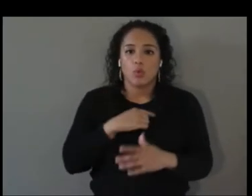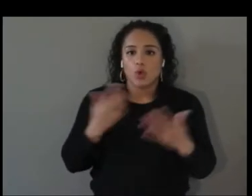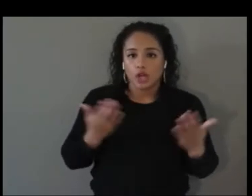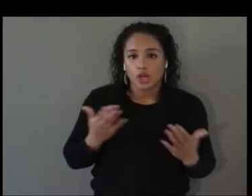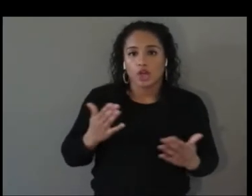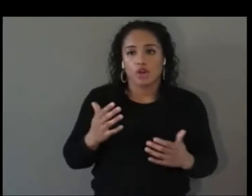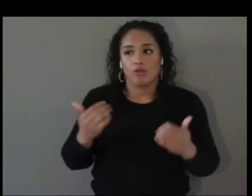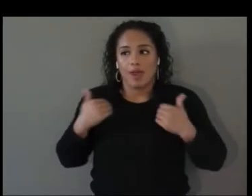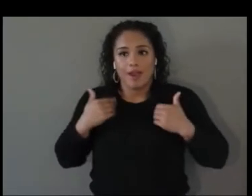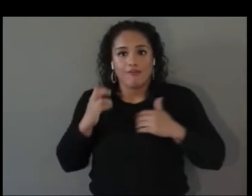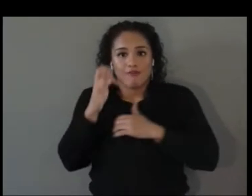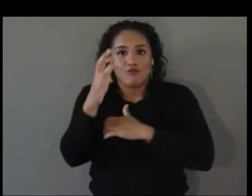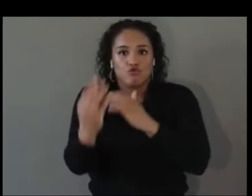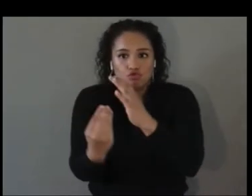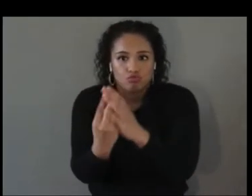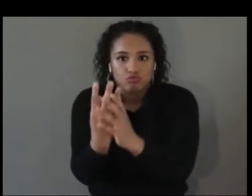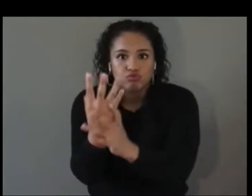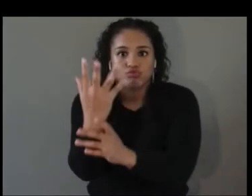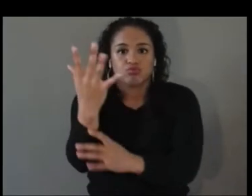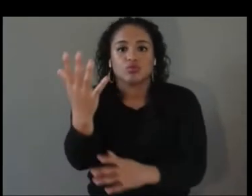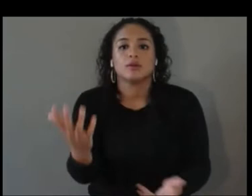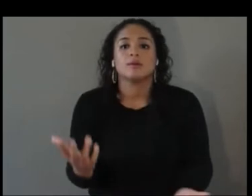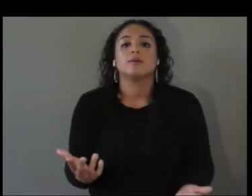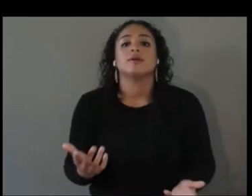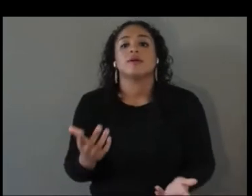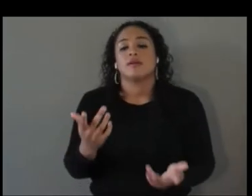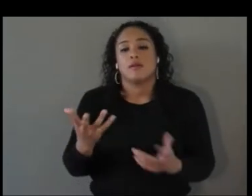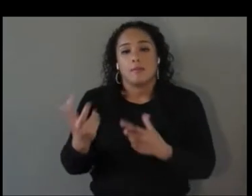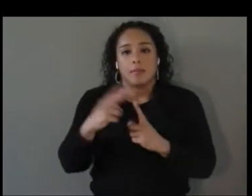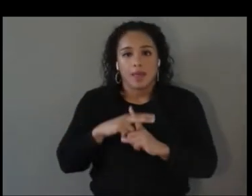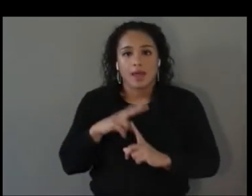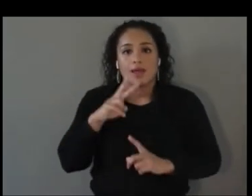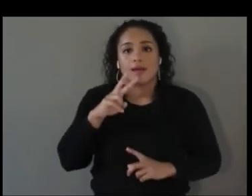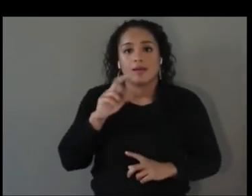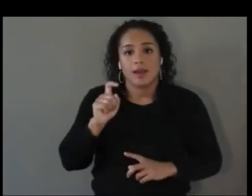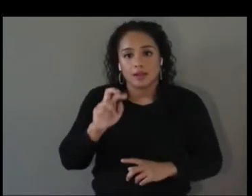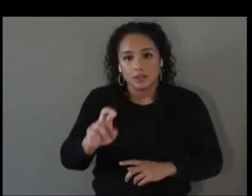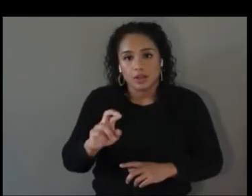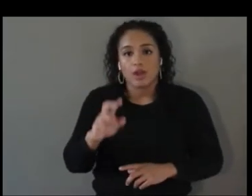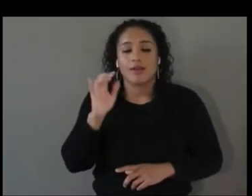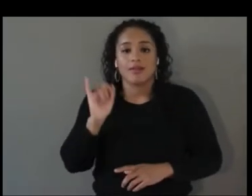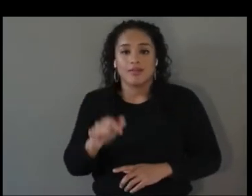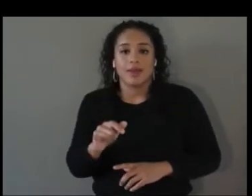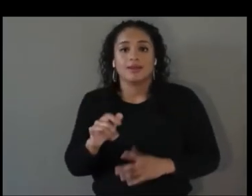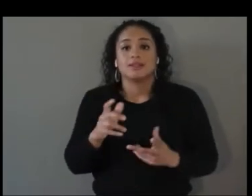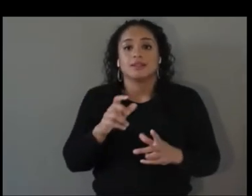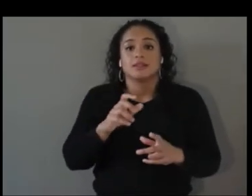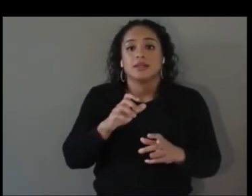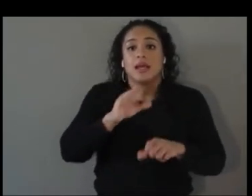that is going to be the employment landscape, the participation landscape, and PIA is really designed